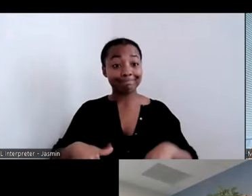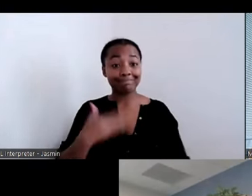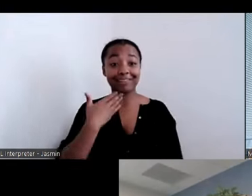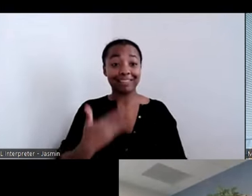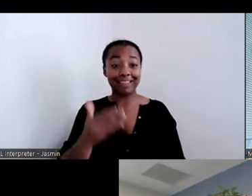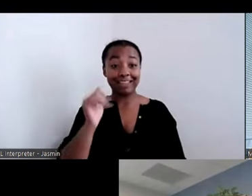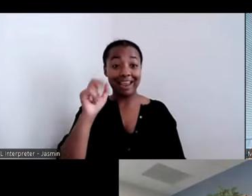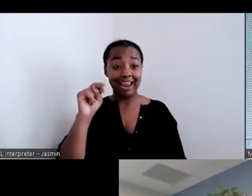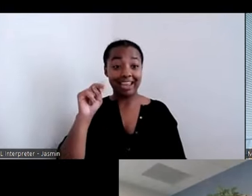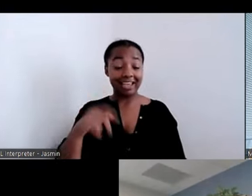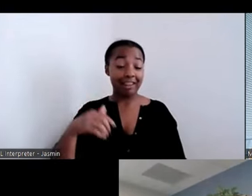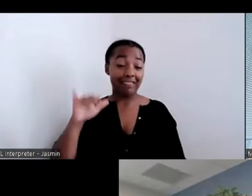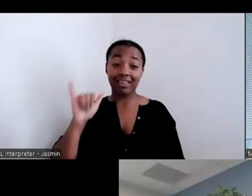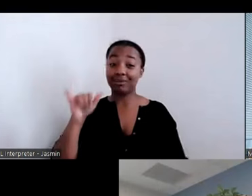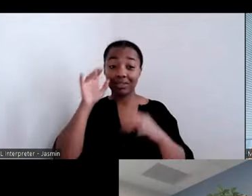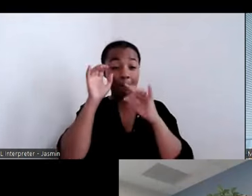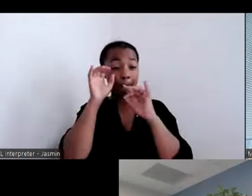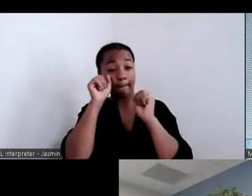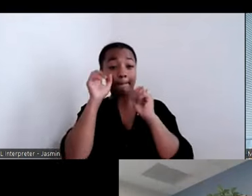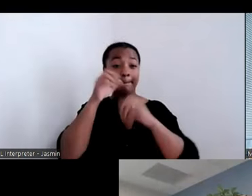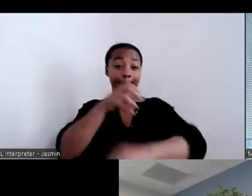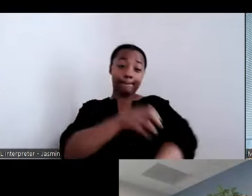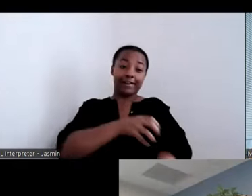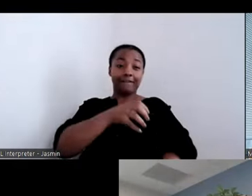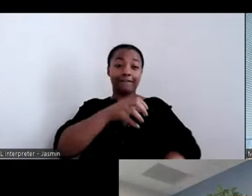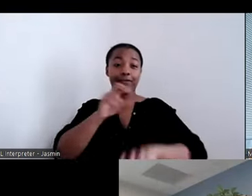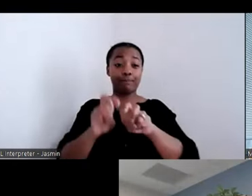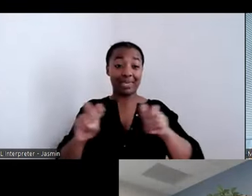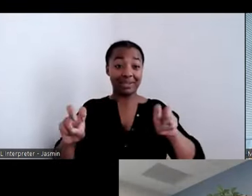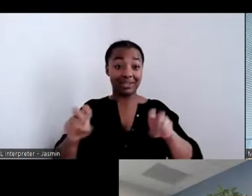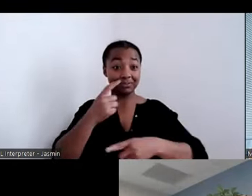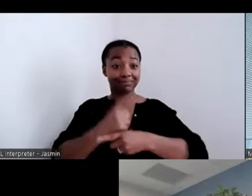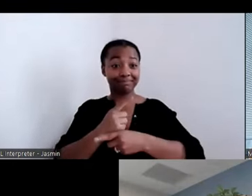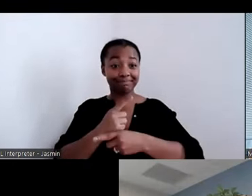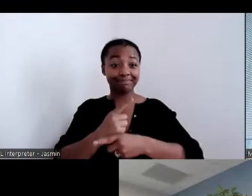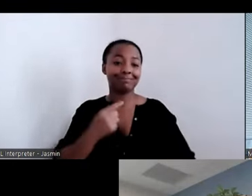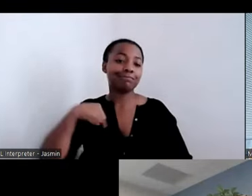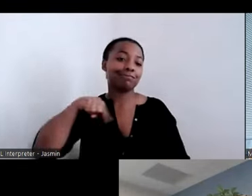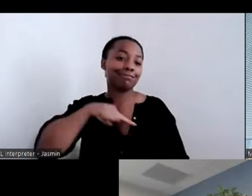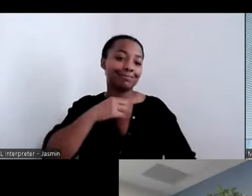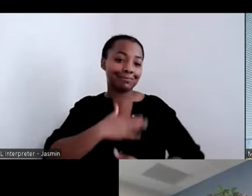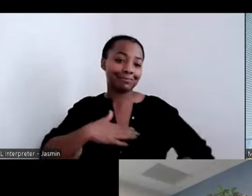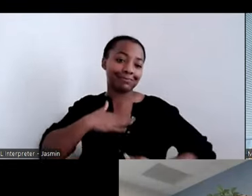you all agree? We really appreciate your stories and your insight today. Now it is